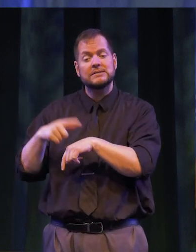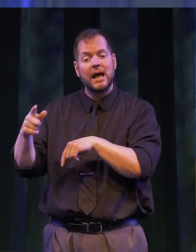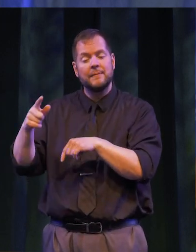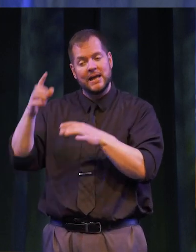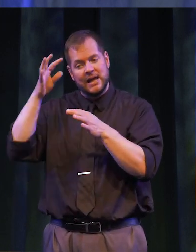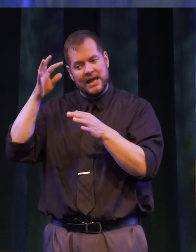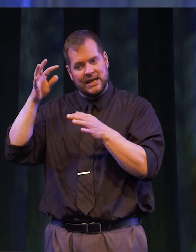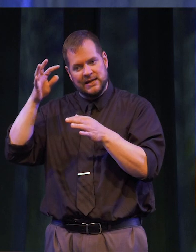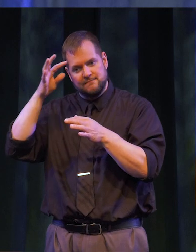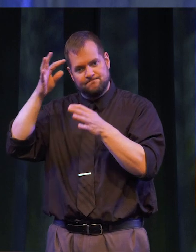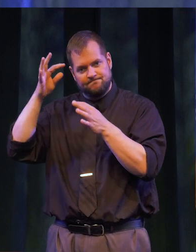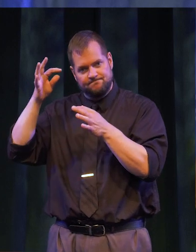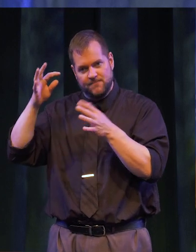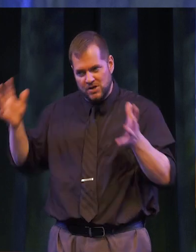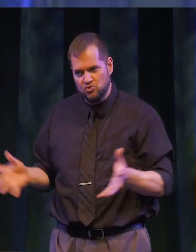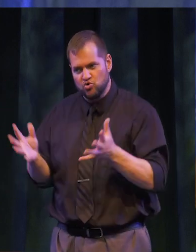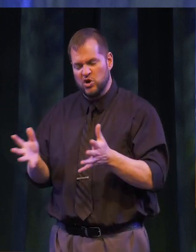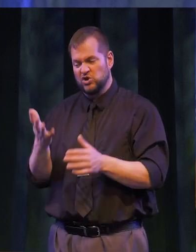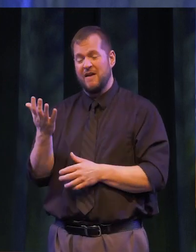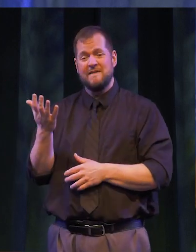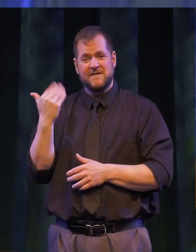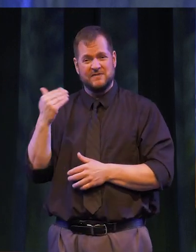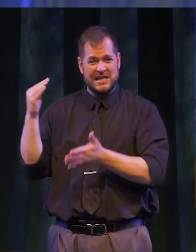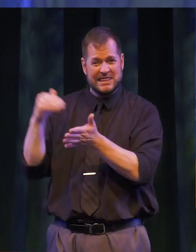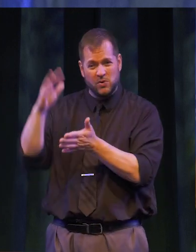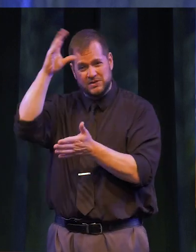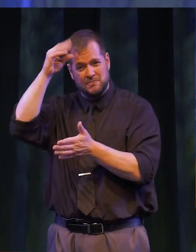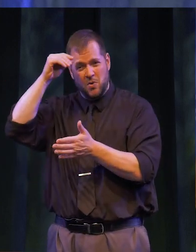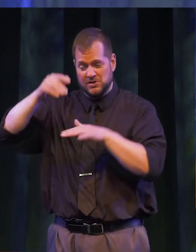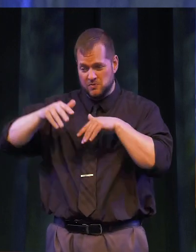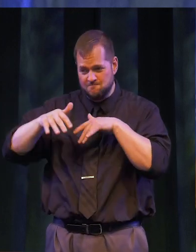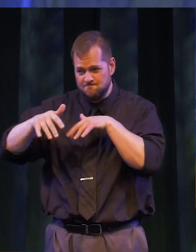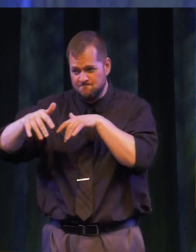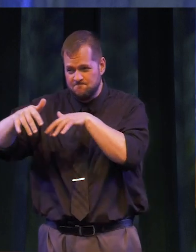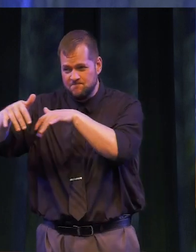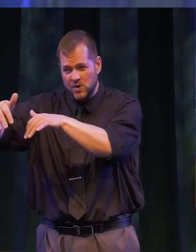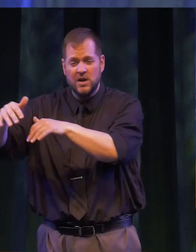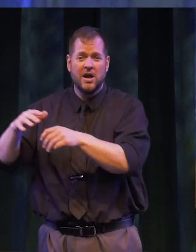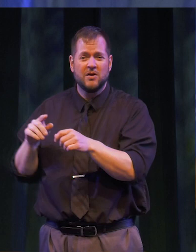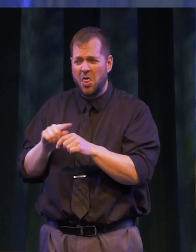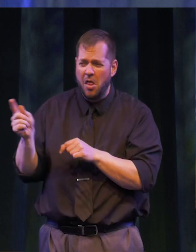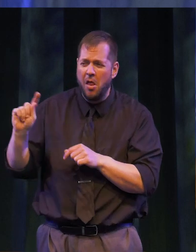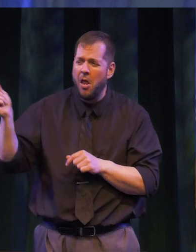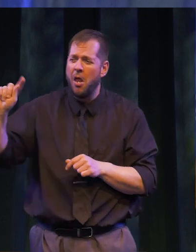to lead 1500 boys to walk thousands of miles, covering three continents. And, during this